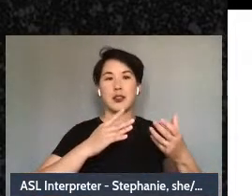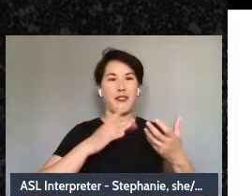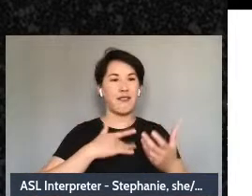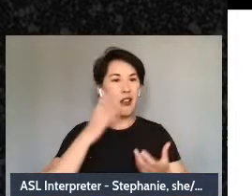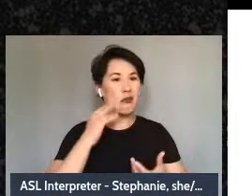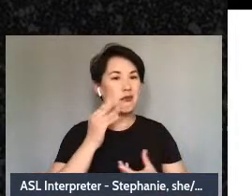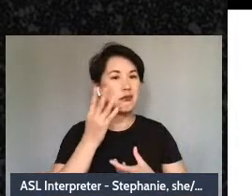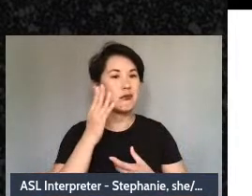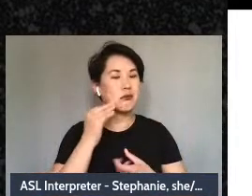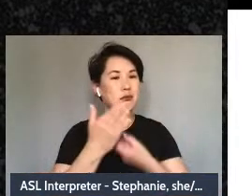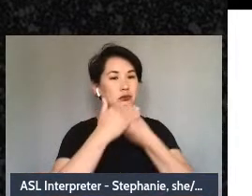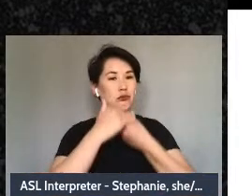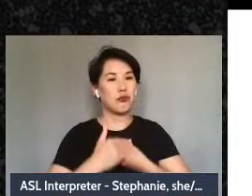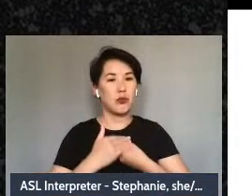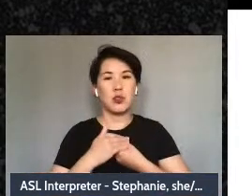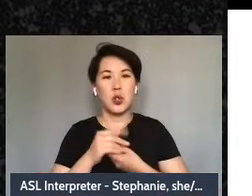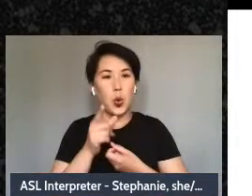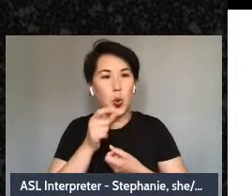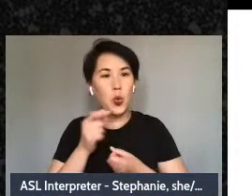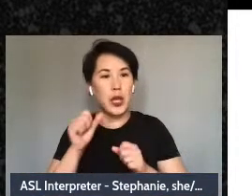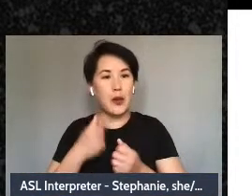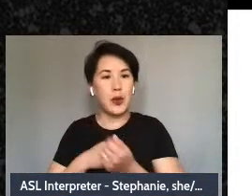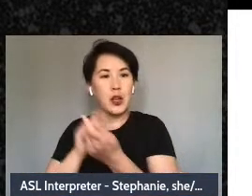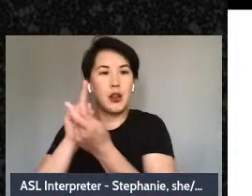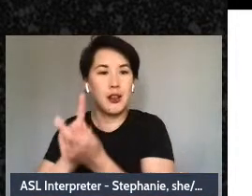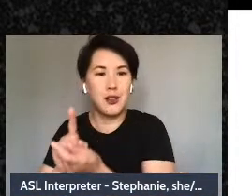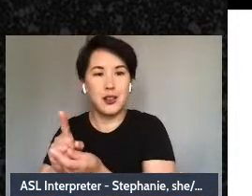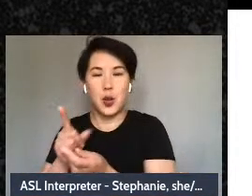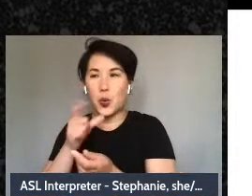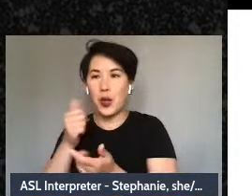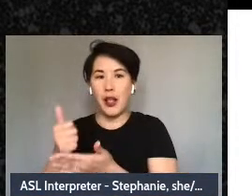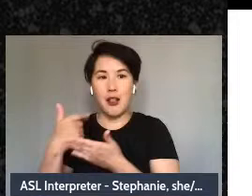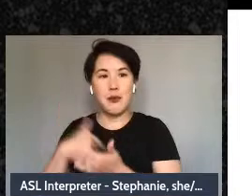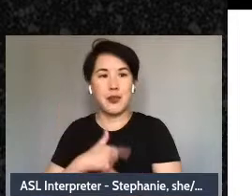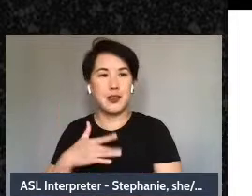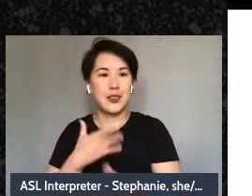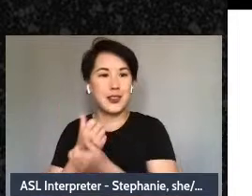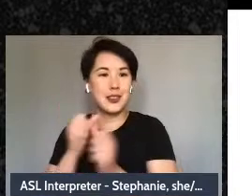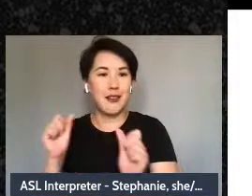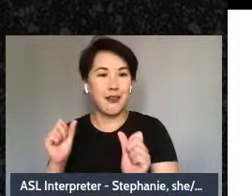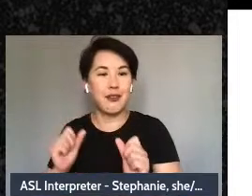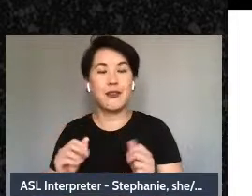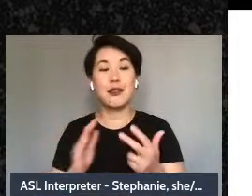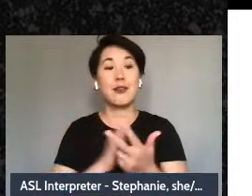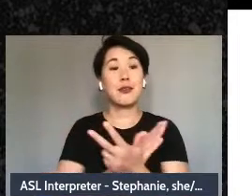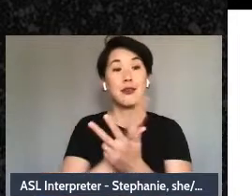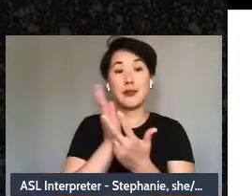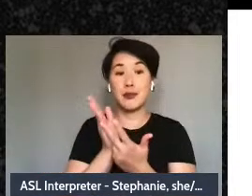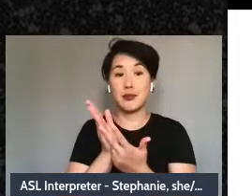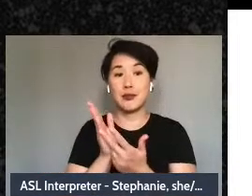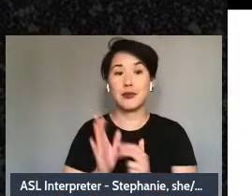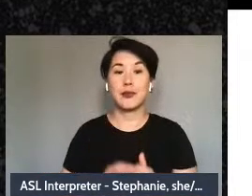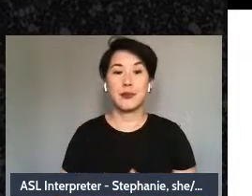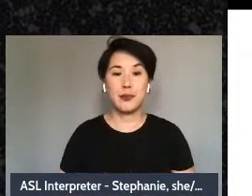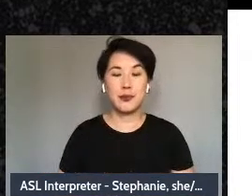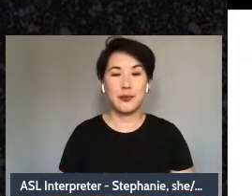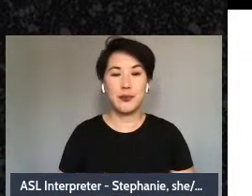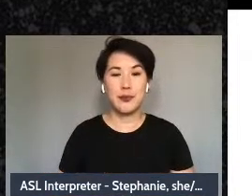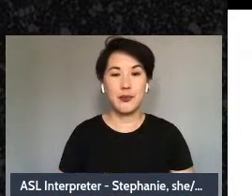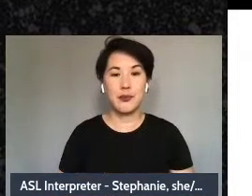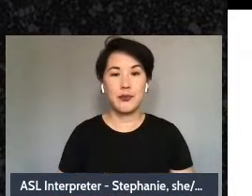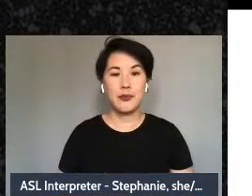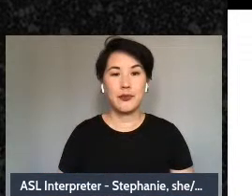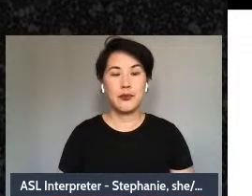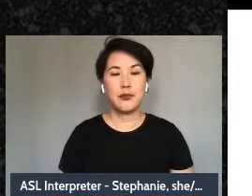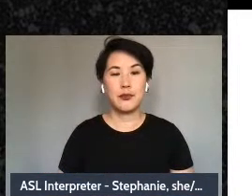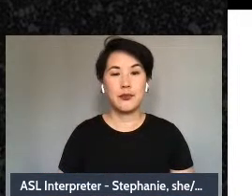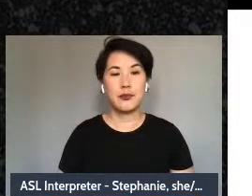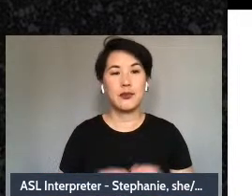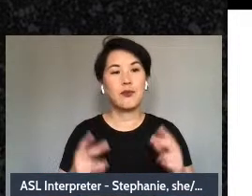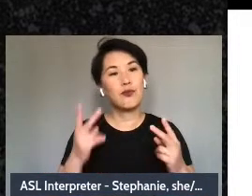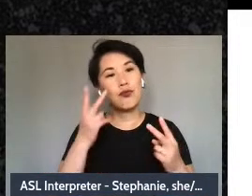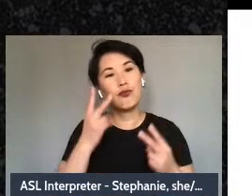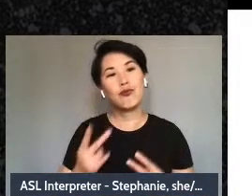us feel safest in times of crisis? And then looking a little bit in our origin story aspect,